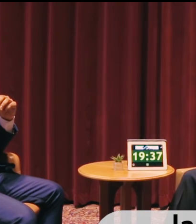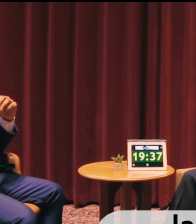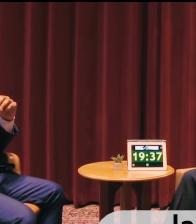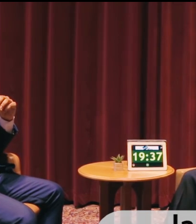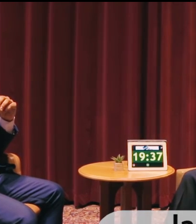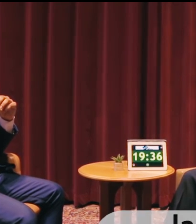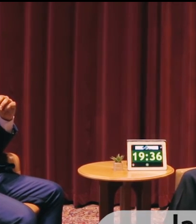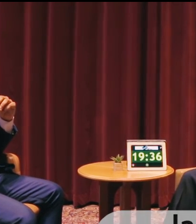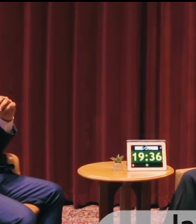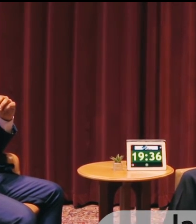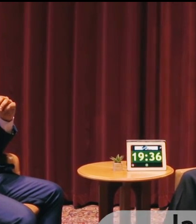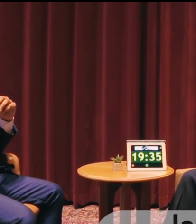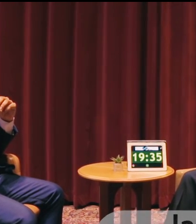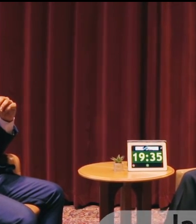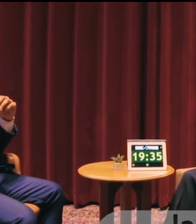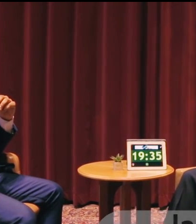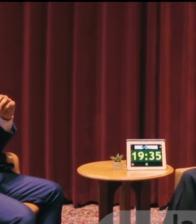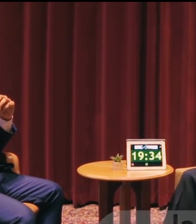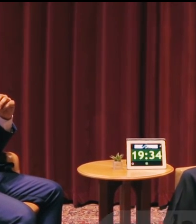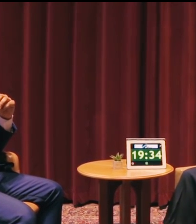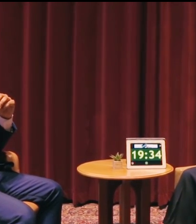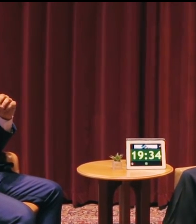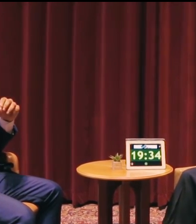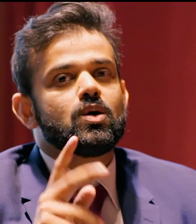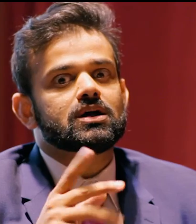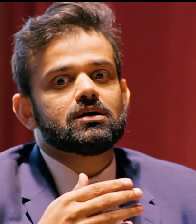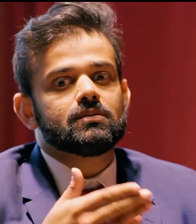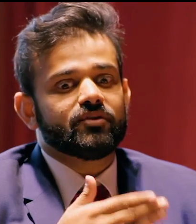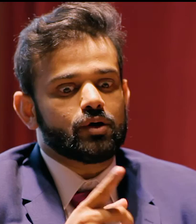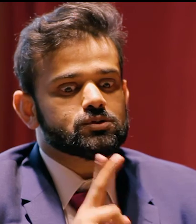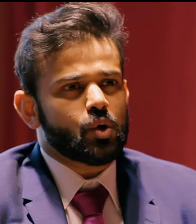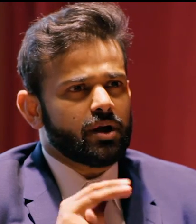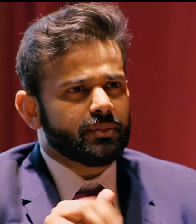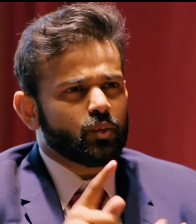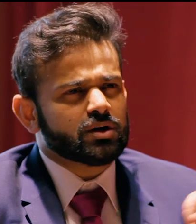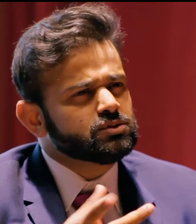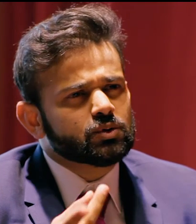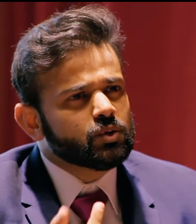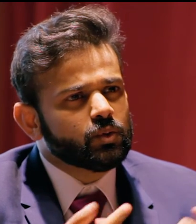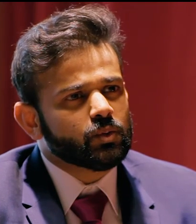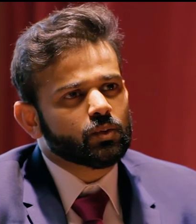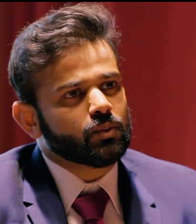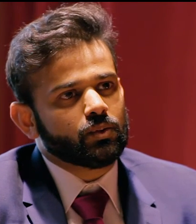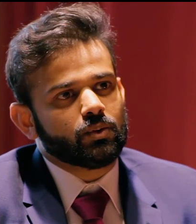my understanding of business so I could perform better. Okay so, before you joined the MBA program